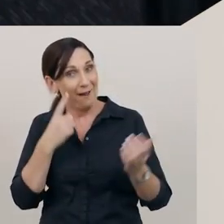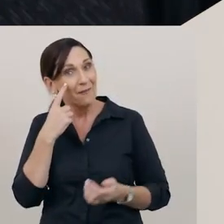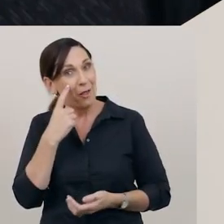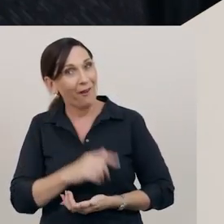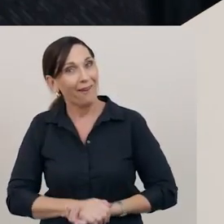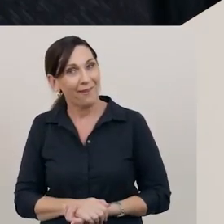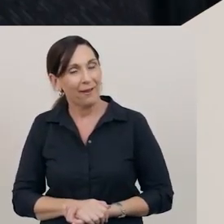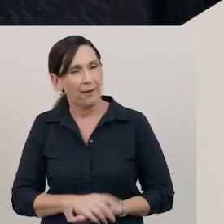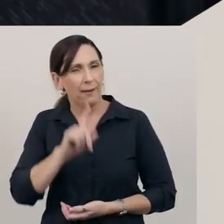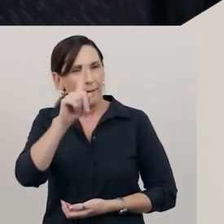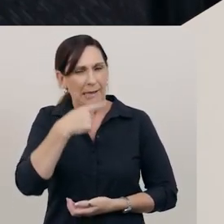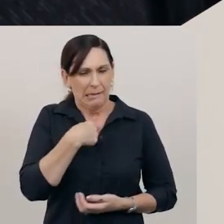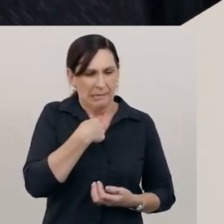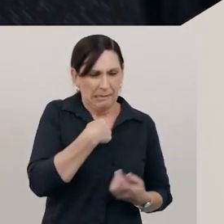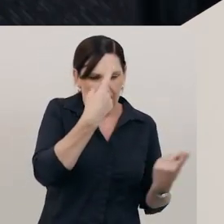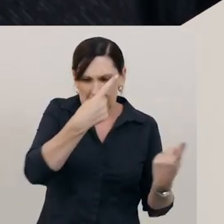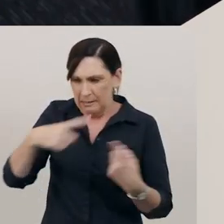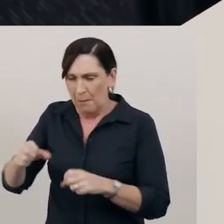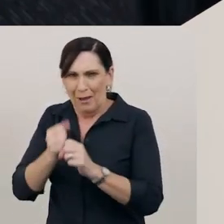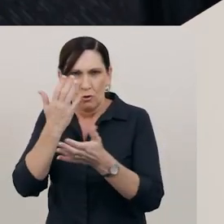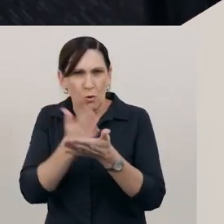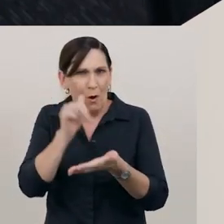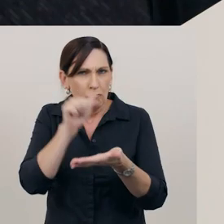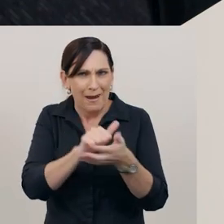I'm going to count, to make sure the piles are the same.